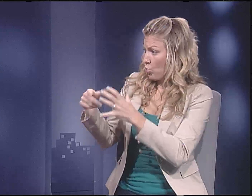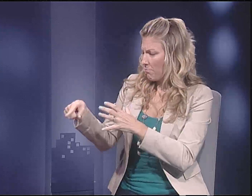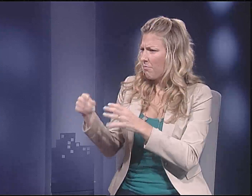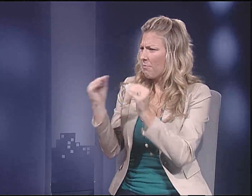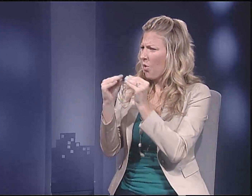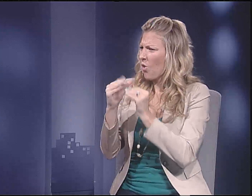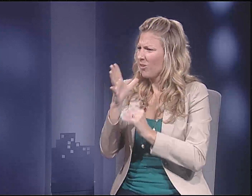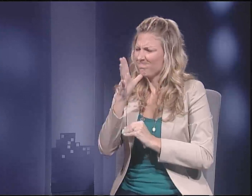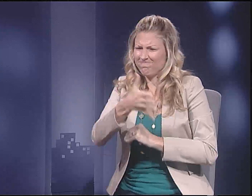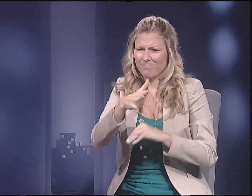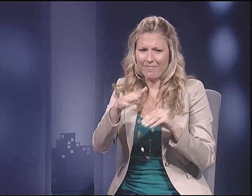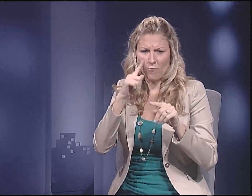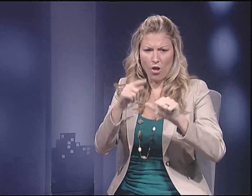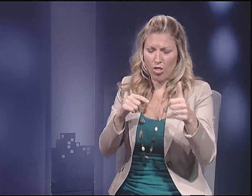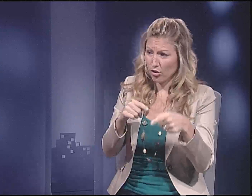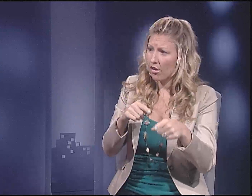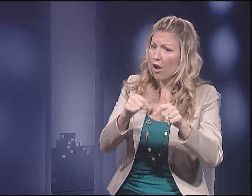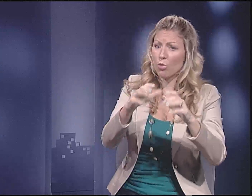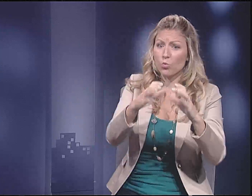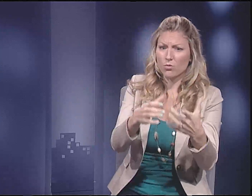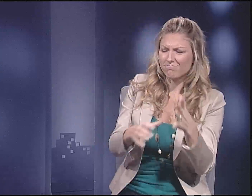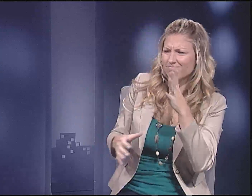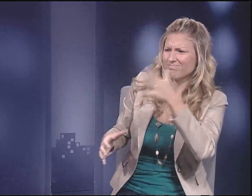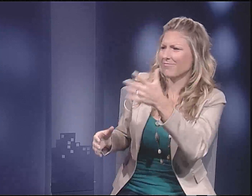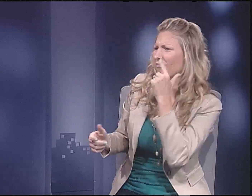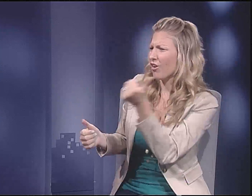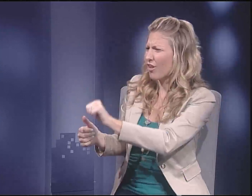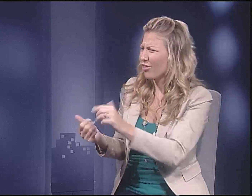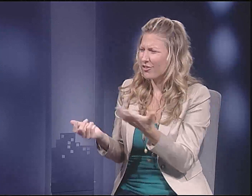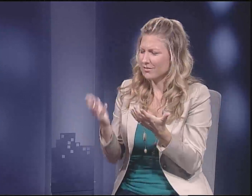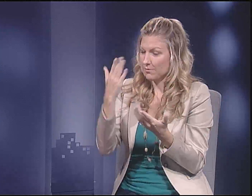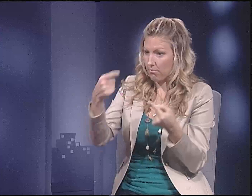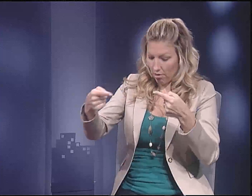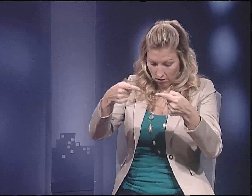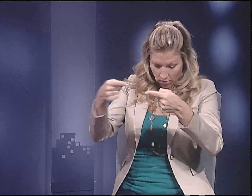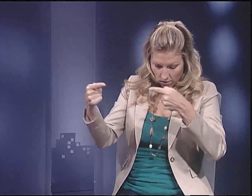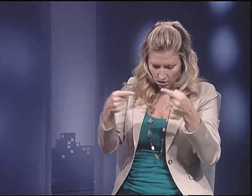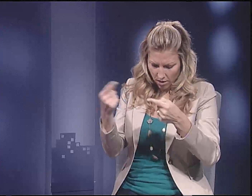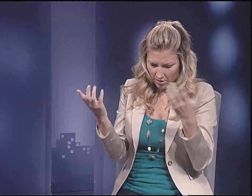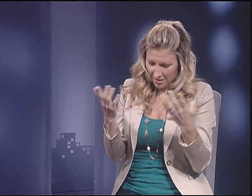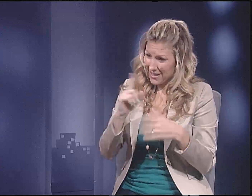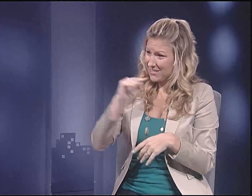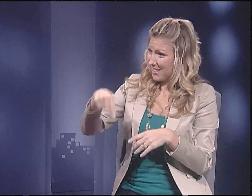It seems that all the groups have developed venomous dislikes for the other groups.